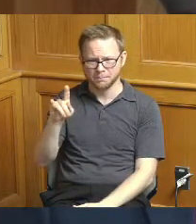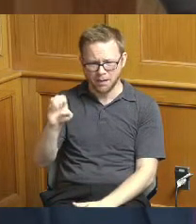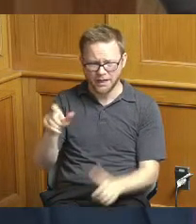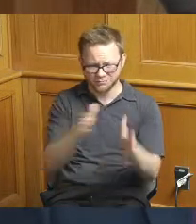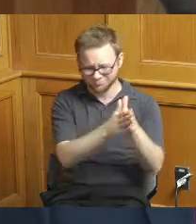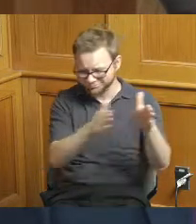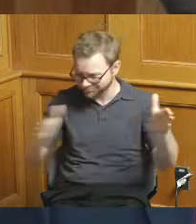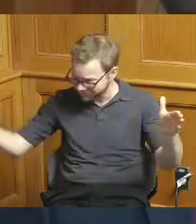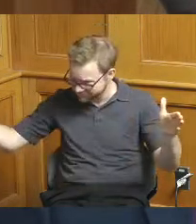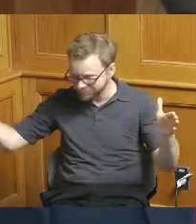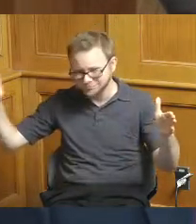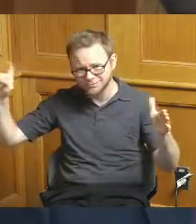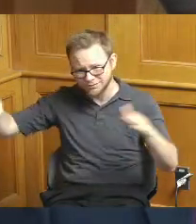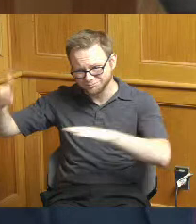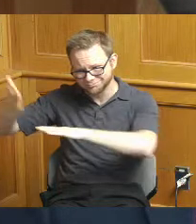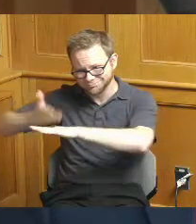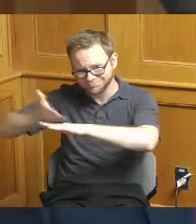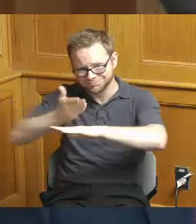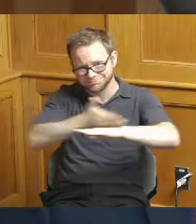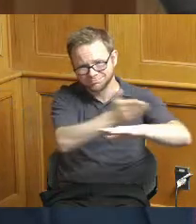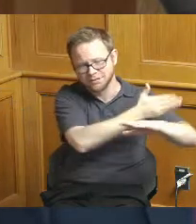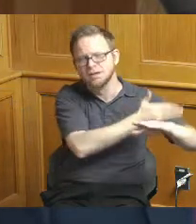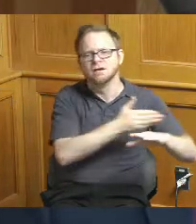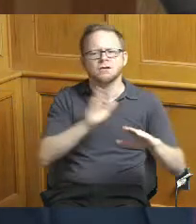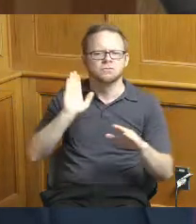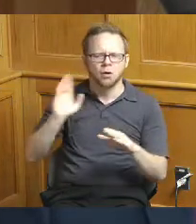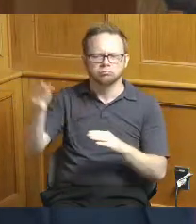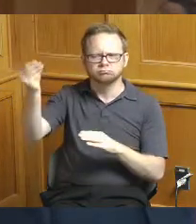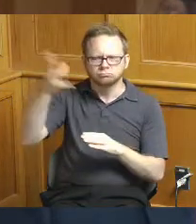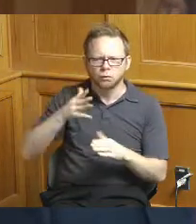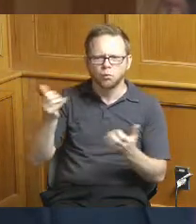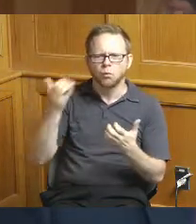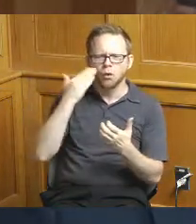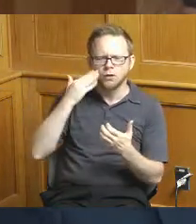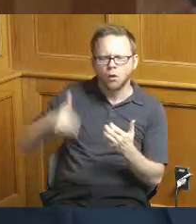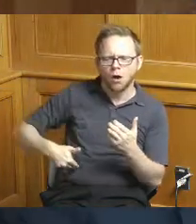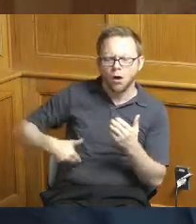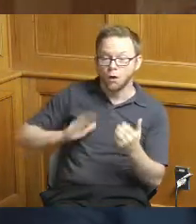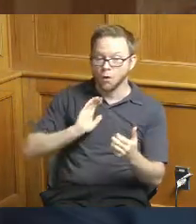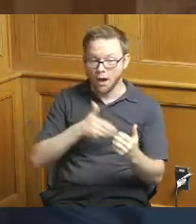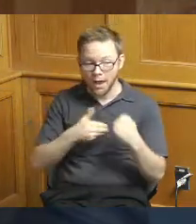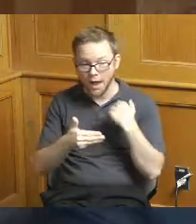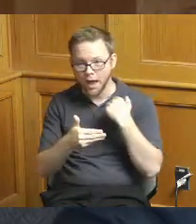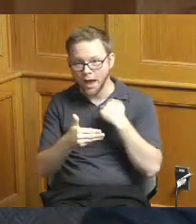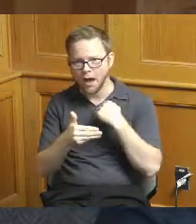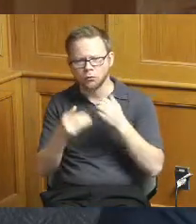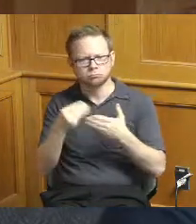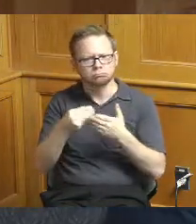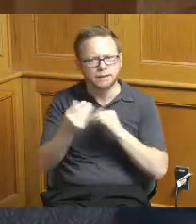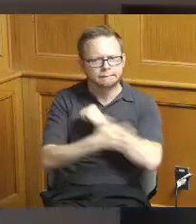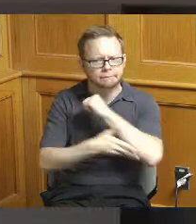how it fits in to the larger picture in the future that might help us put this in context okay um